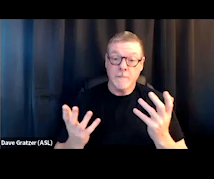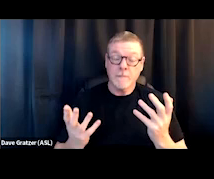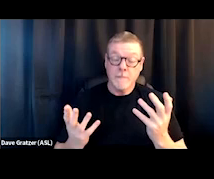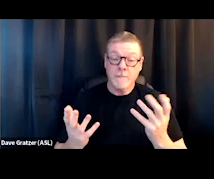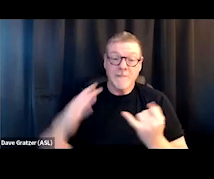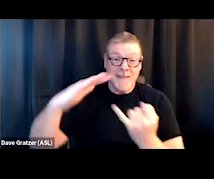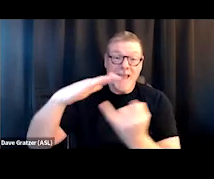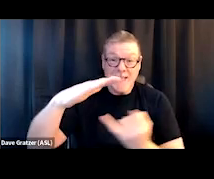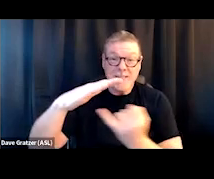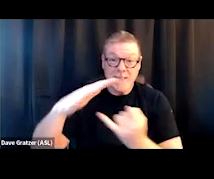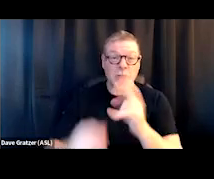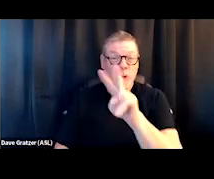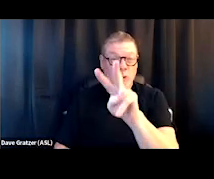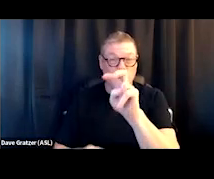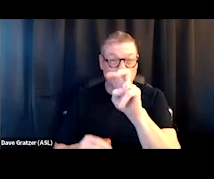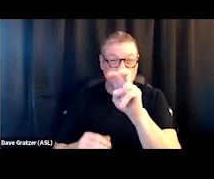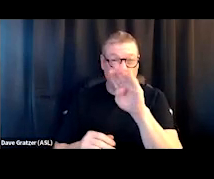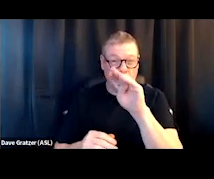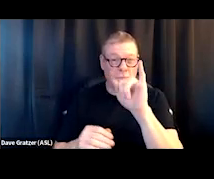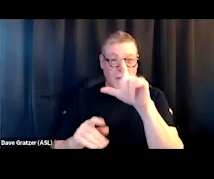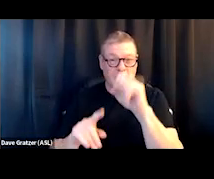It's 200 miles from Denver. So it's about a 3 1/2,